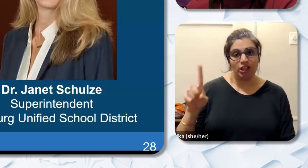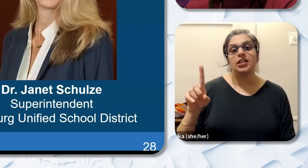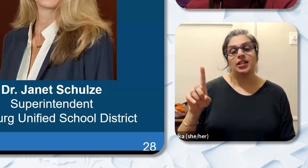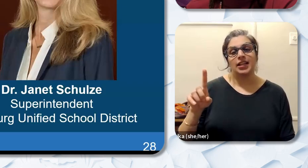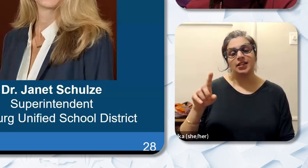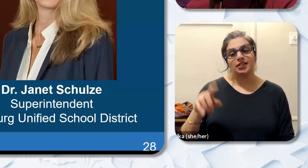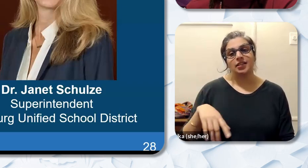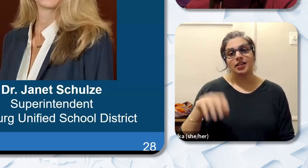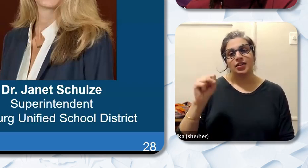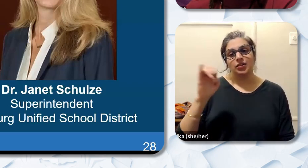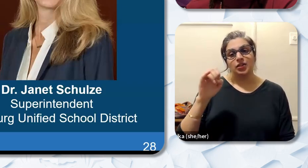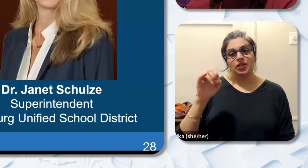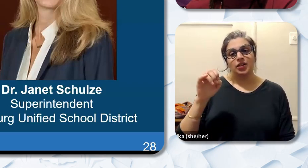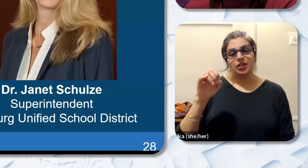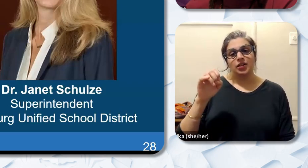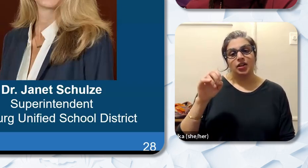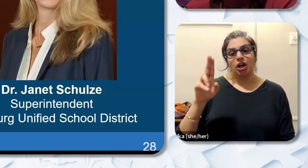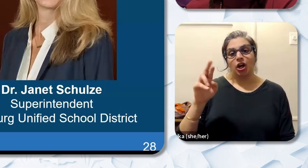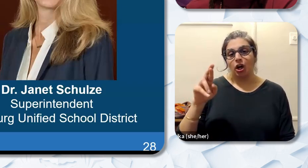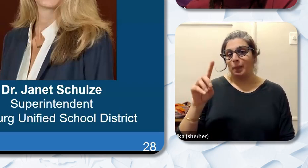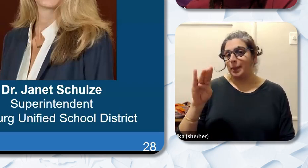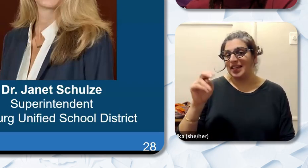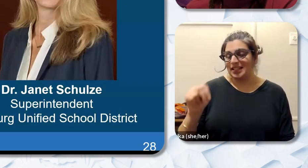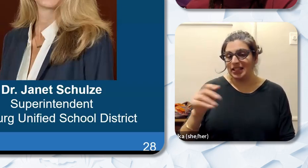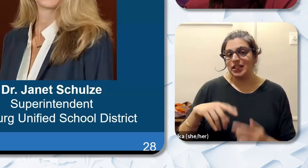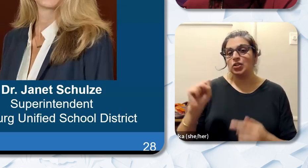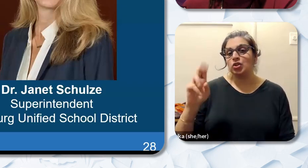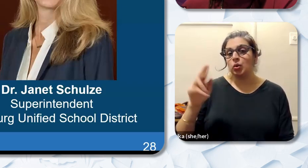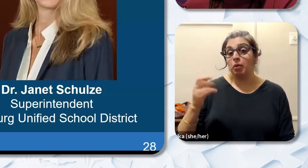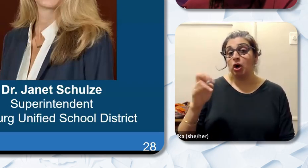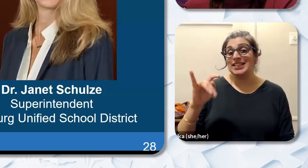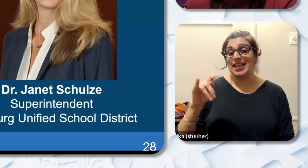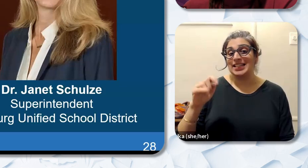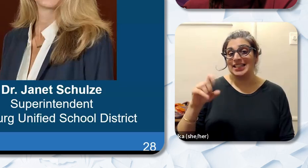she was an urban superintendence program. During her time in Pittsburgh Unified School